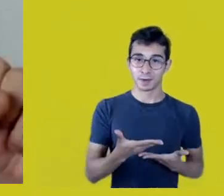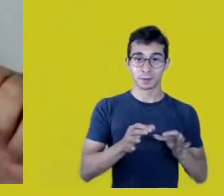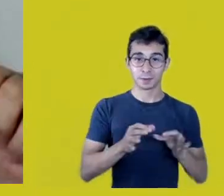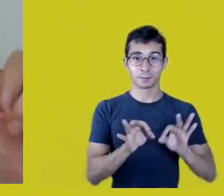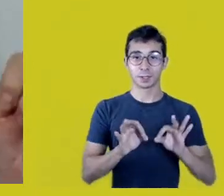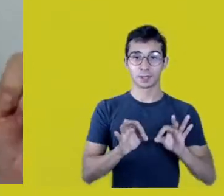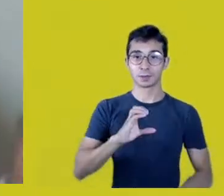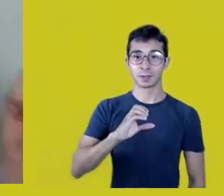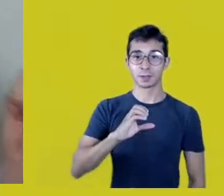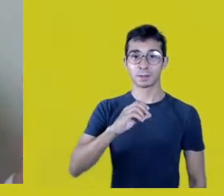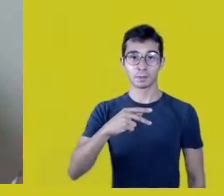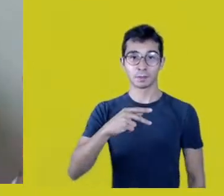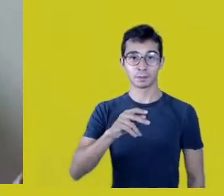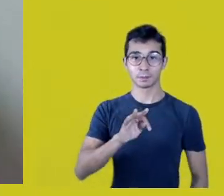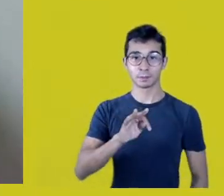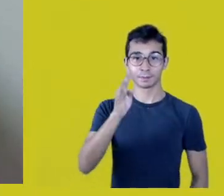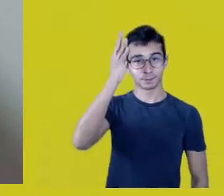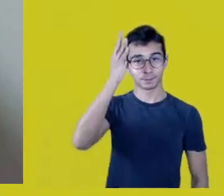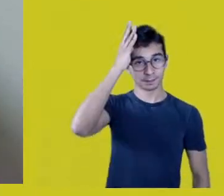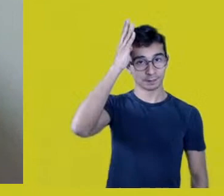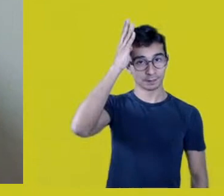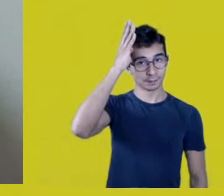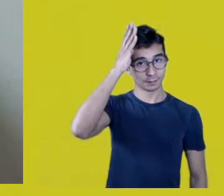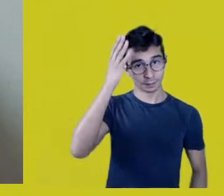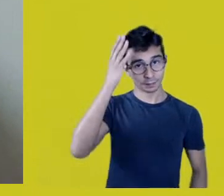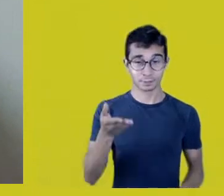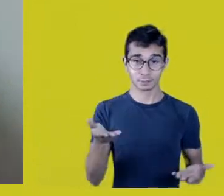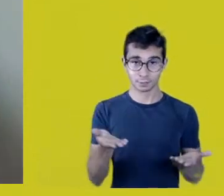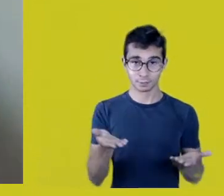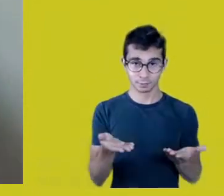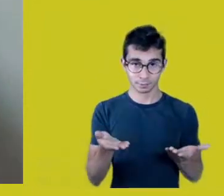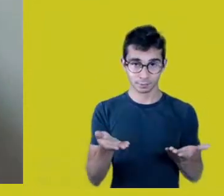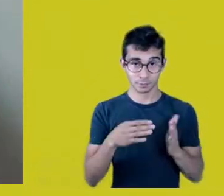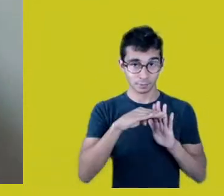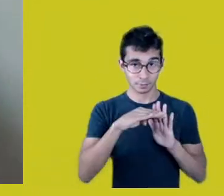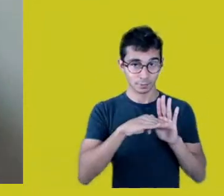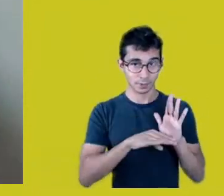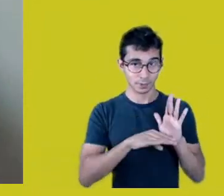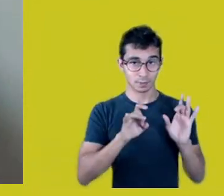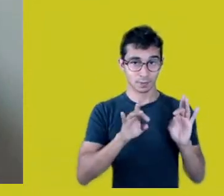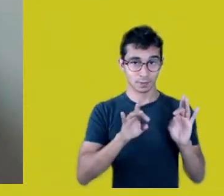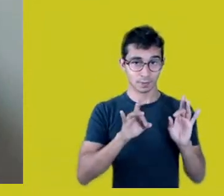This is the special cycle Vagamundos: a Theater Laboratory,